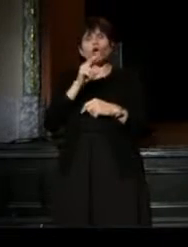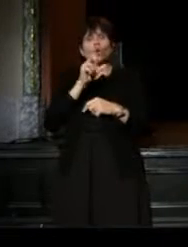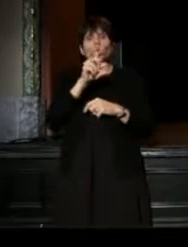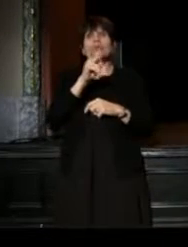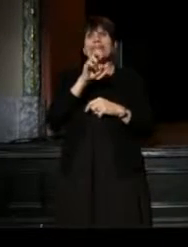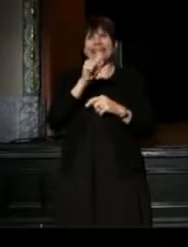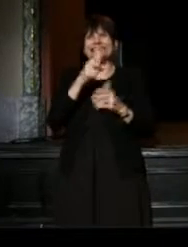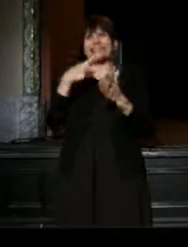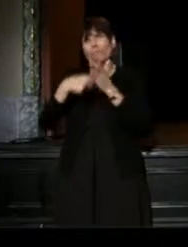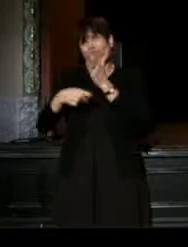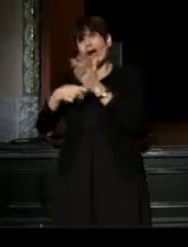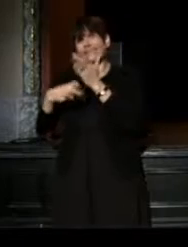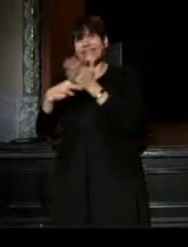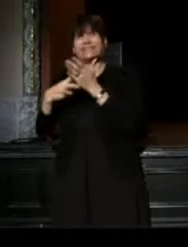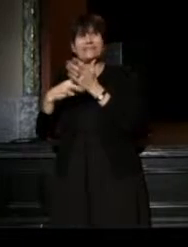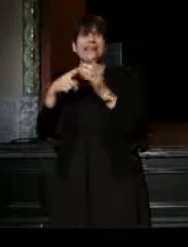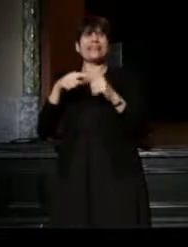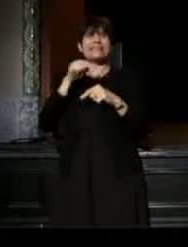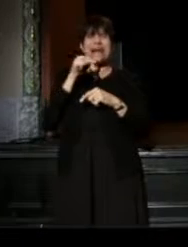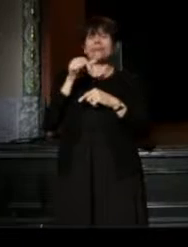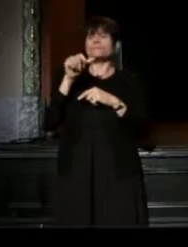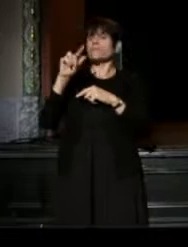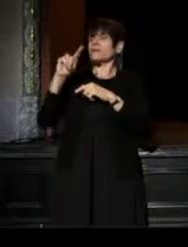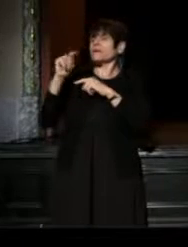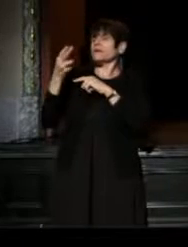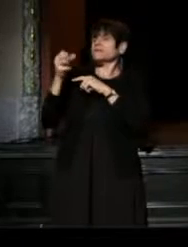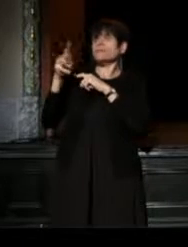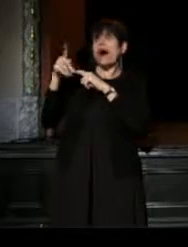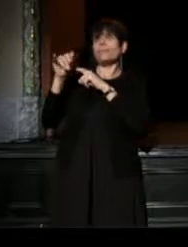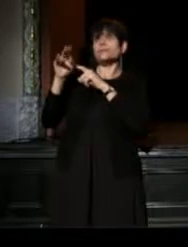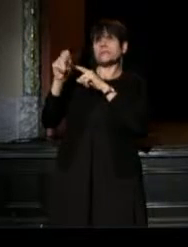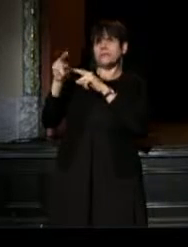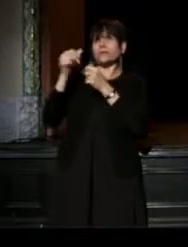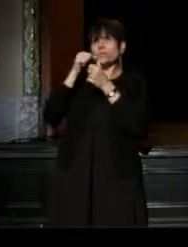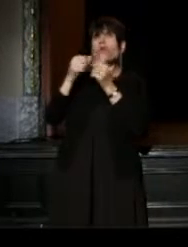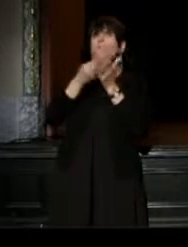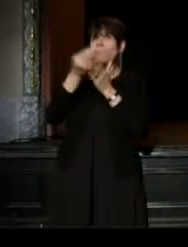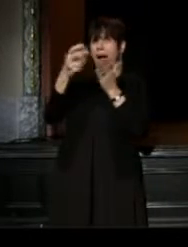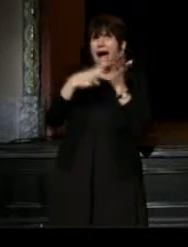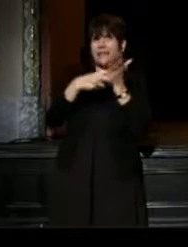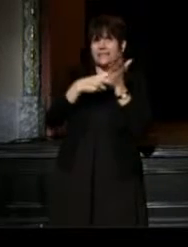Of course, let's not forget Hunter S. Thompson, who reminds us, "You buy the ticket and you take the ride."